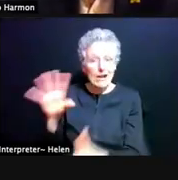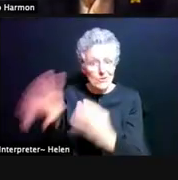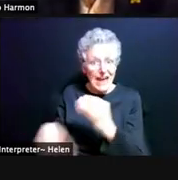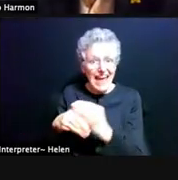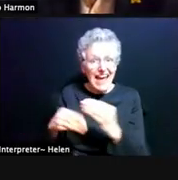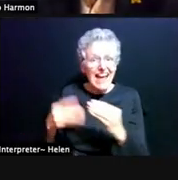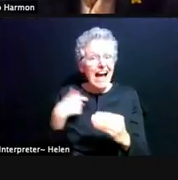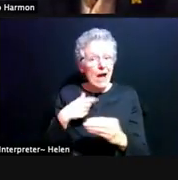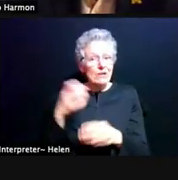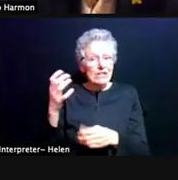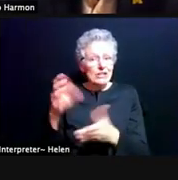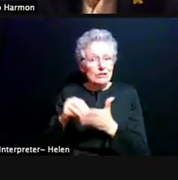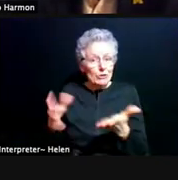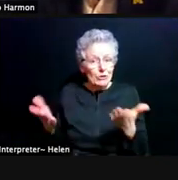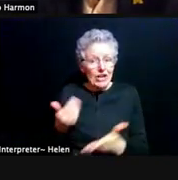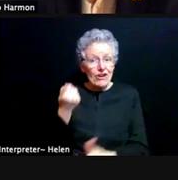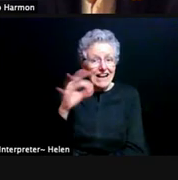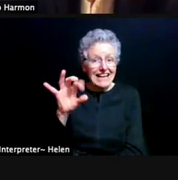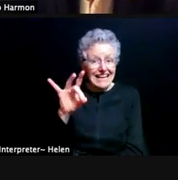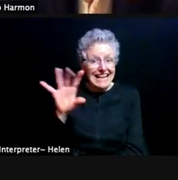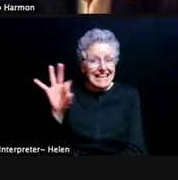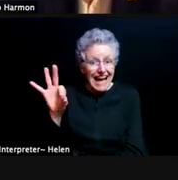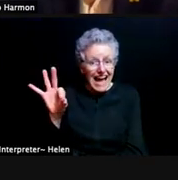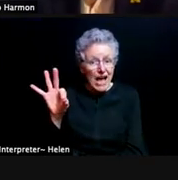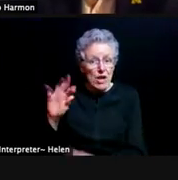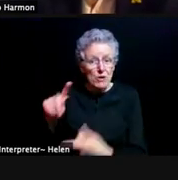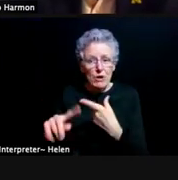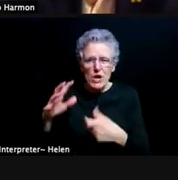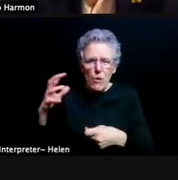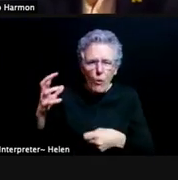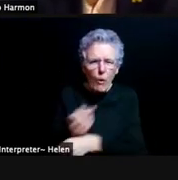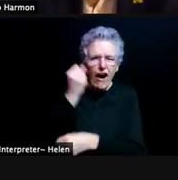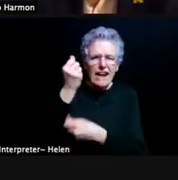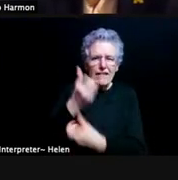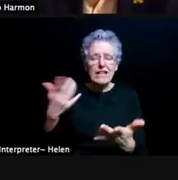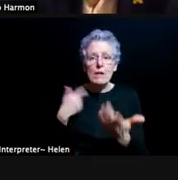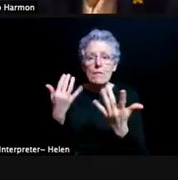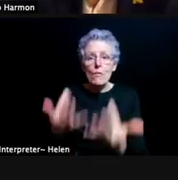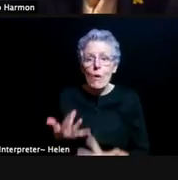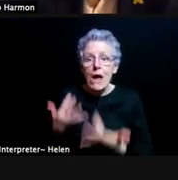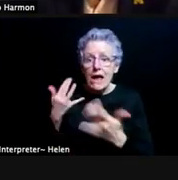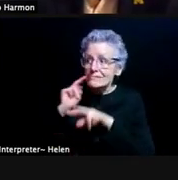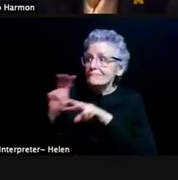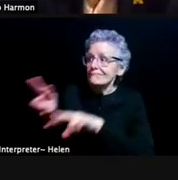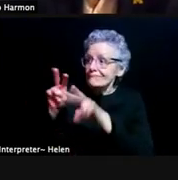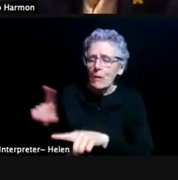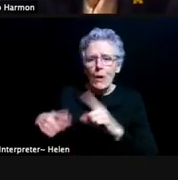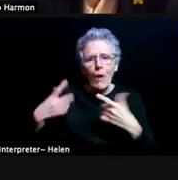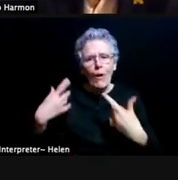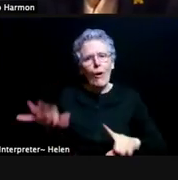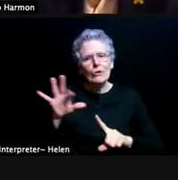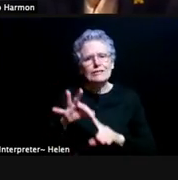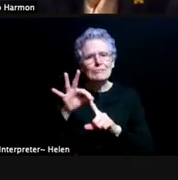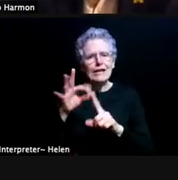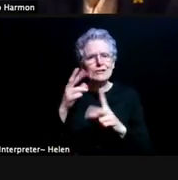and I'm waiting, I keep waiting for the next time, but what a special memory for the students.